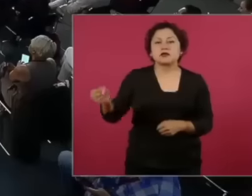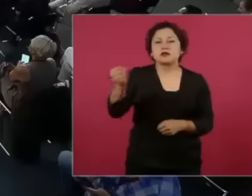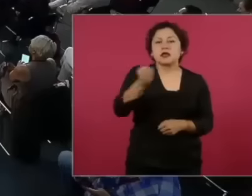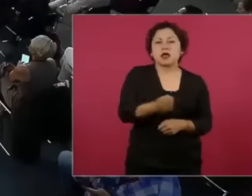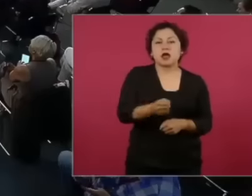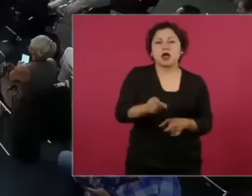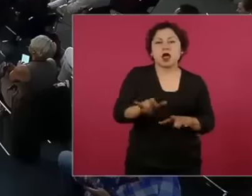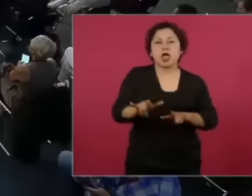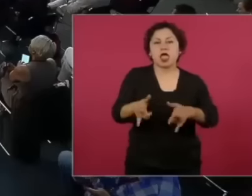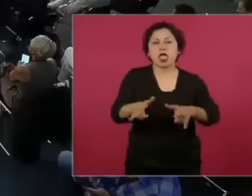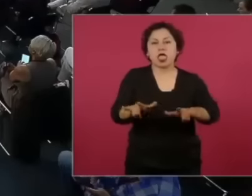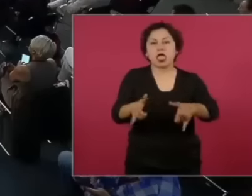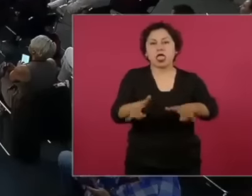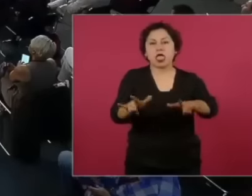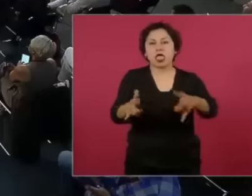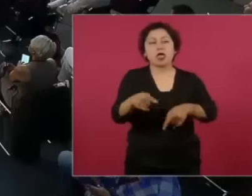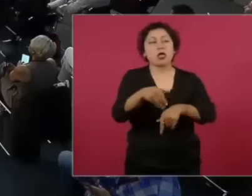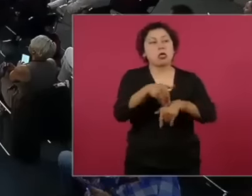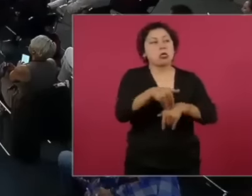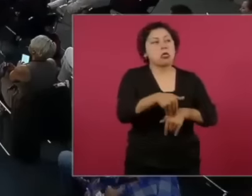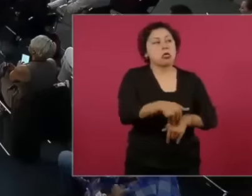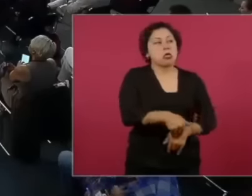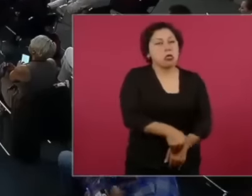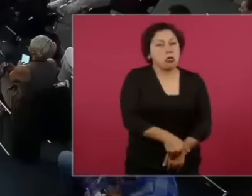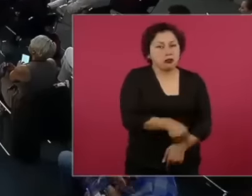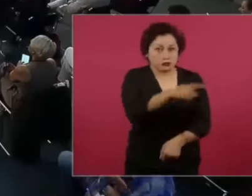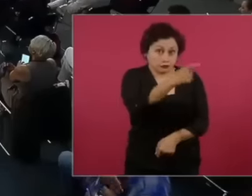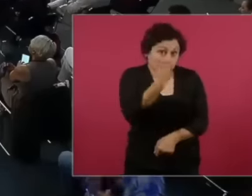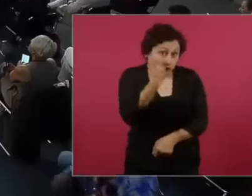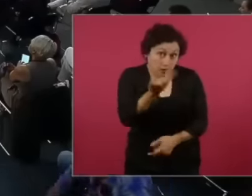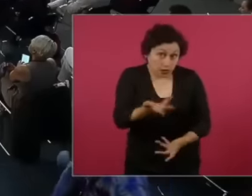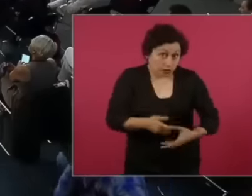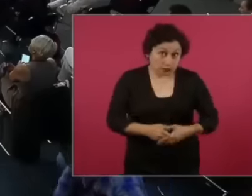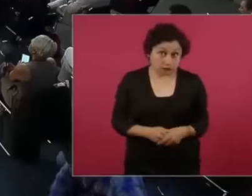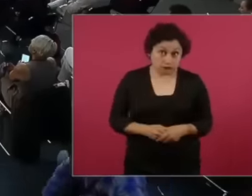or a